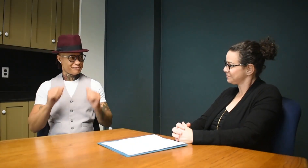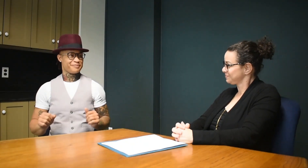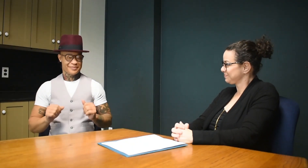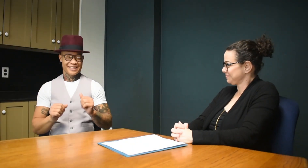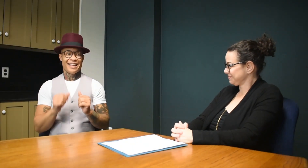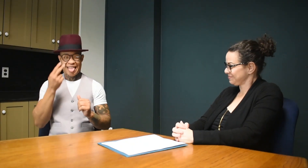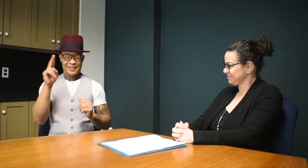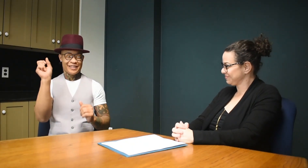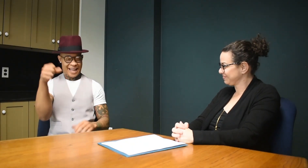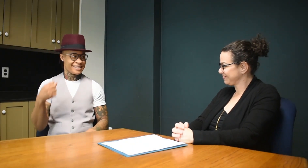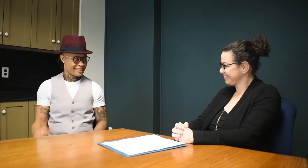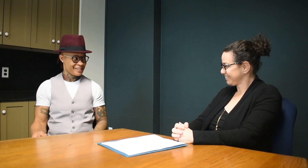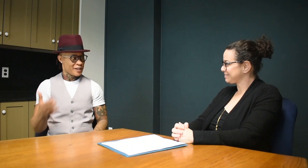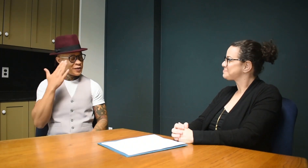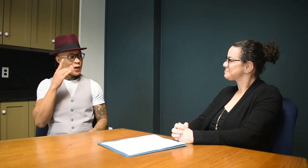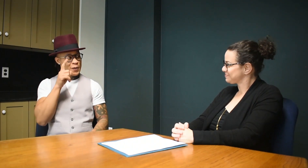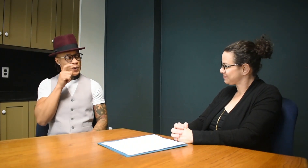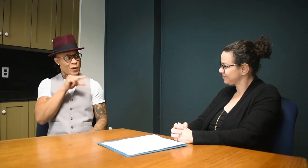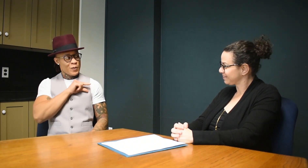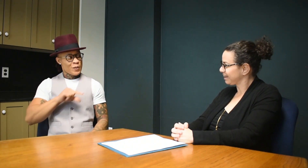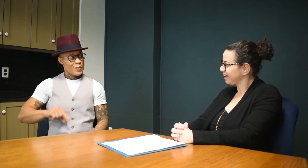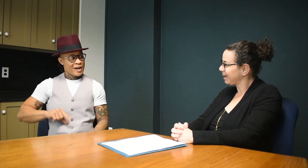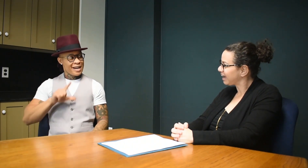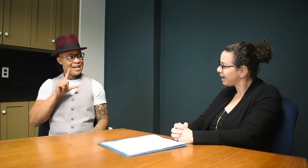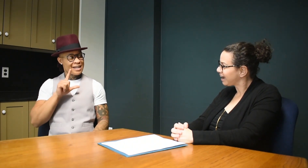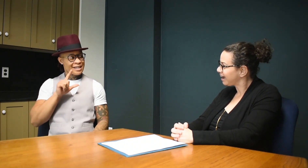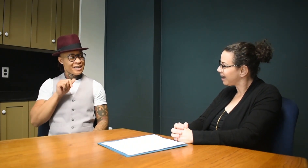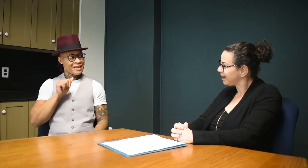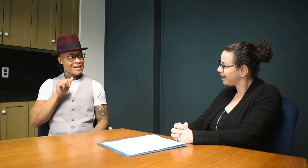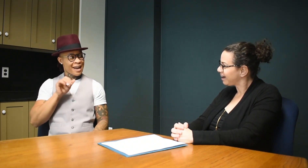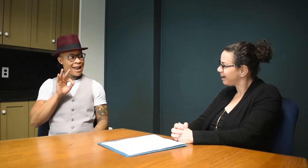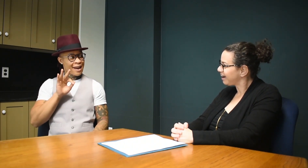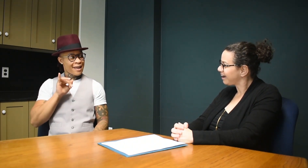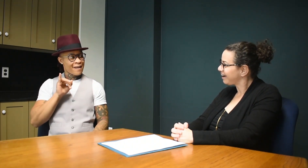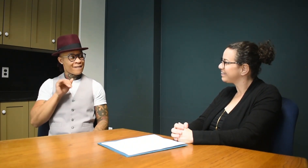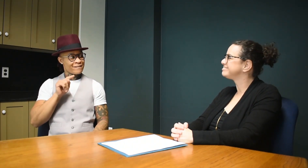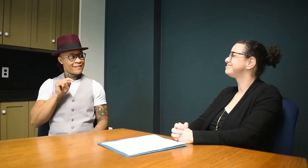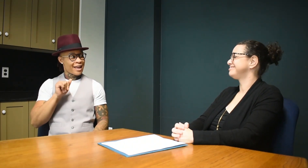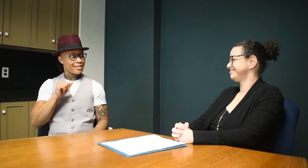Oh heck YES! You know who Queen Latifah is?